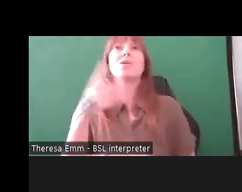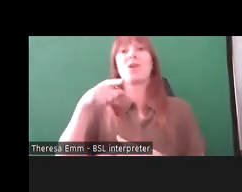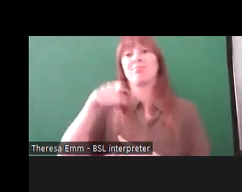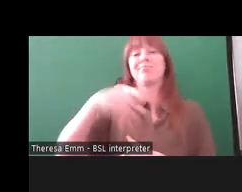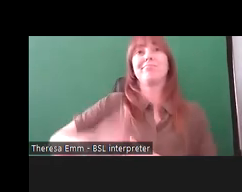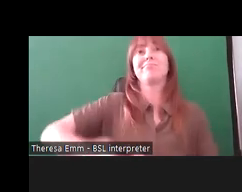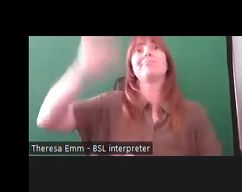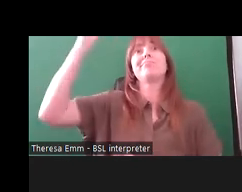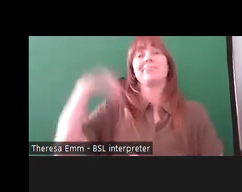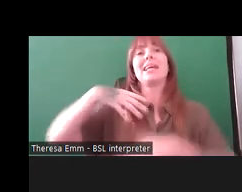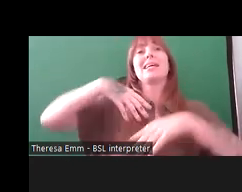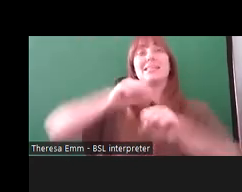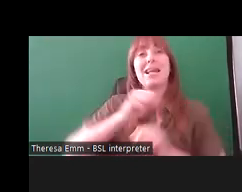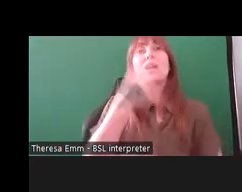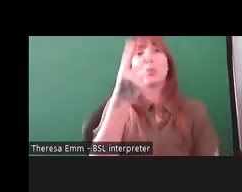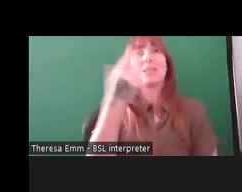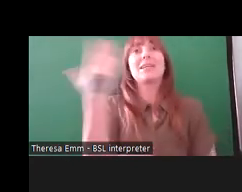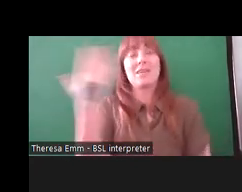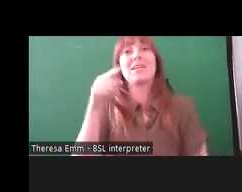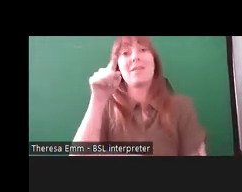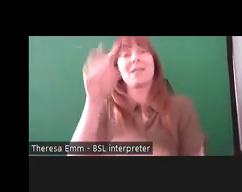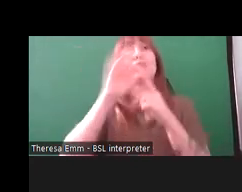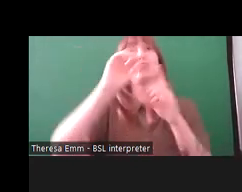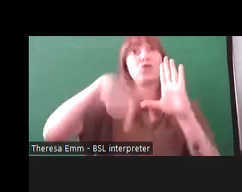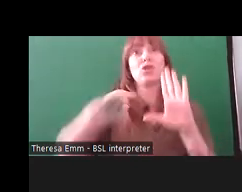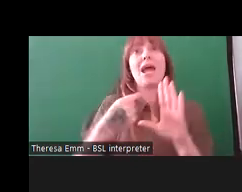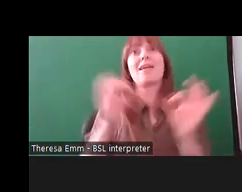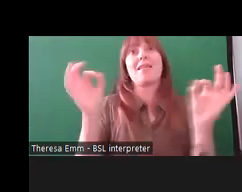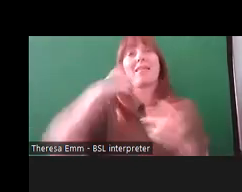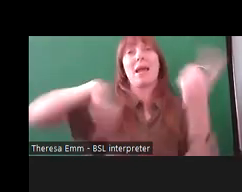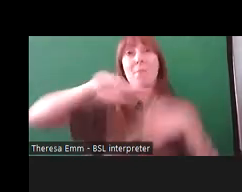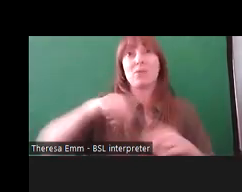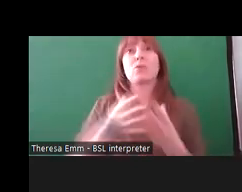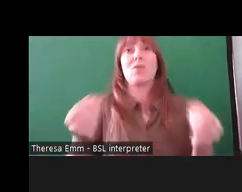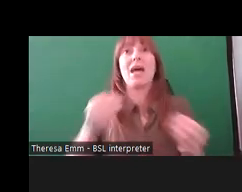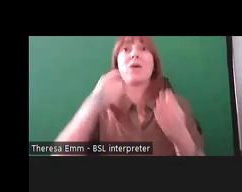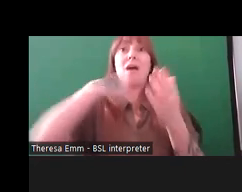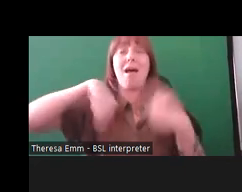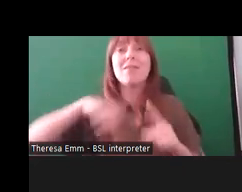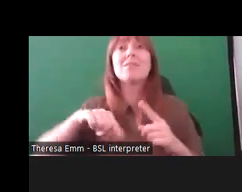About Us Without Us' as a project. To create this little exhibition, we set up a steering